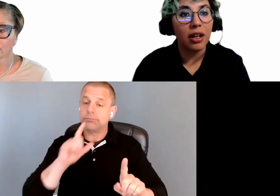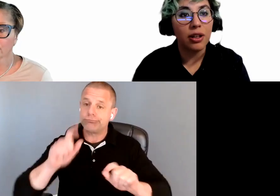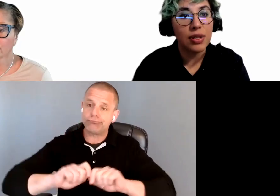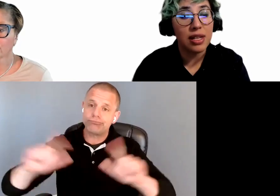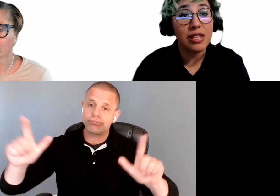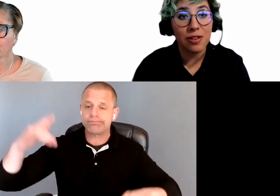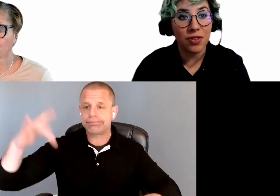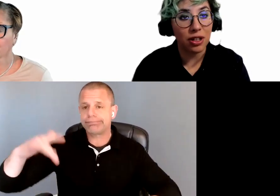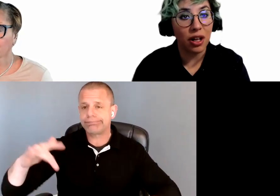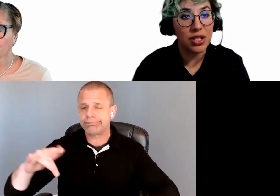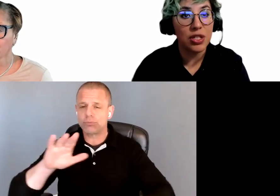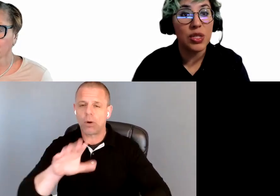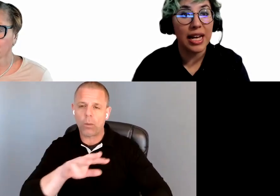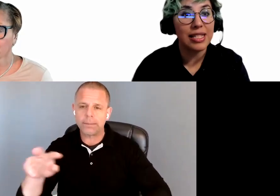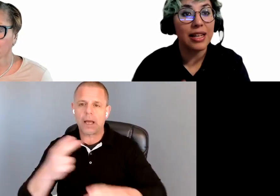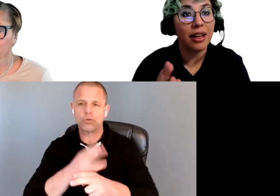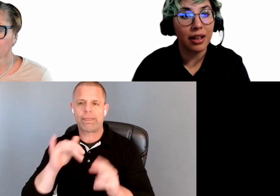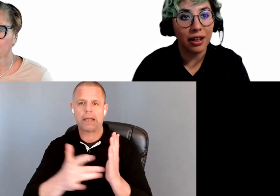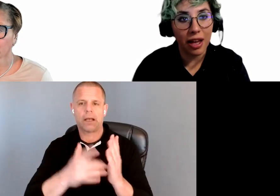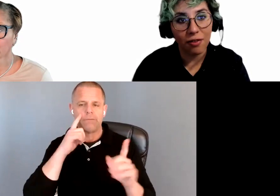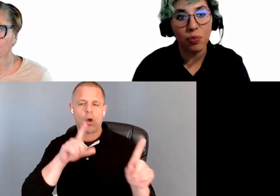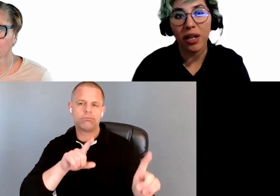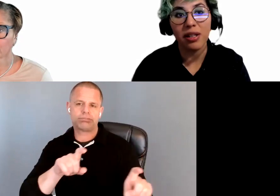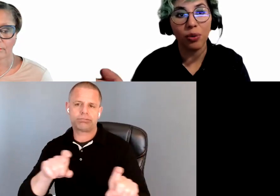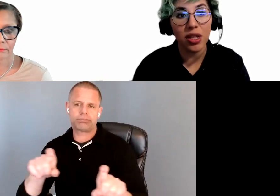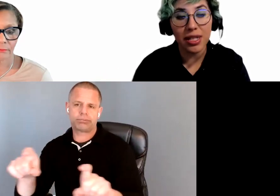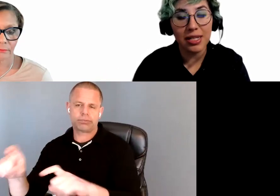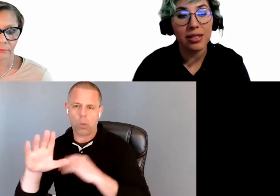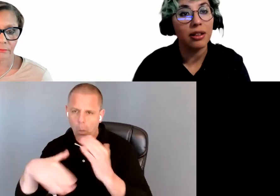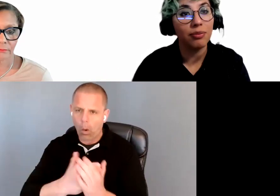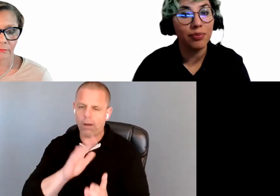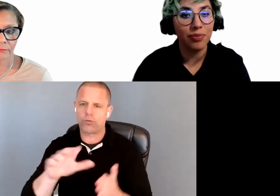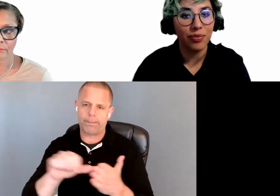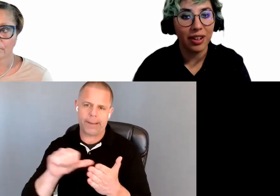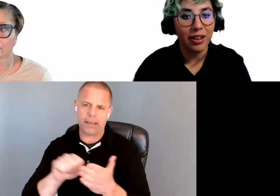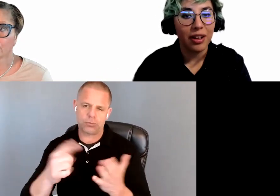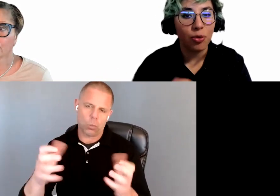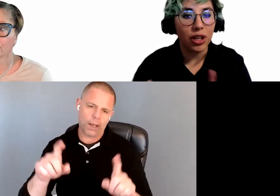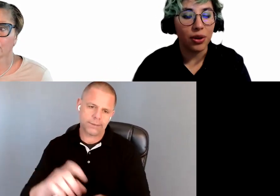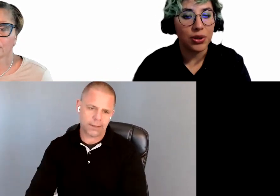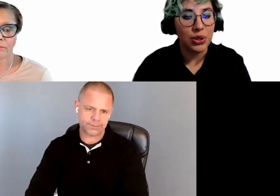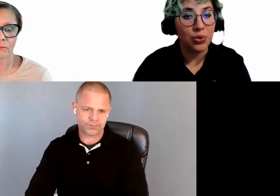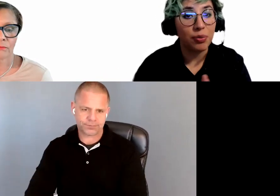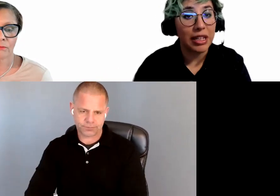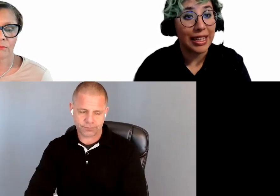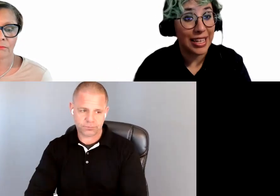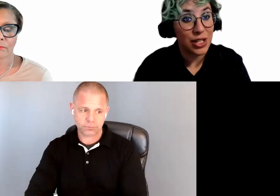and uses assistive technology to test every page that you want tested. We go to remediation,